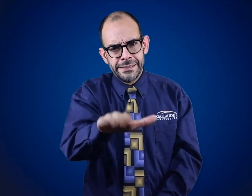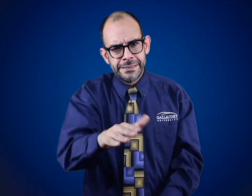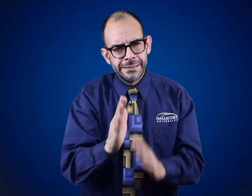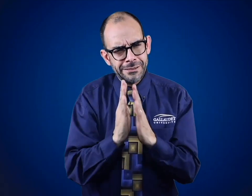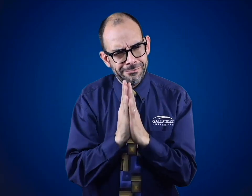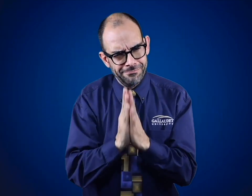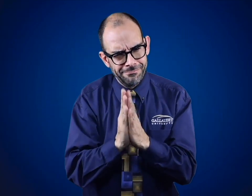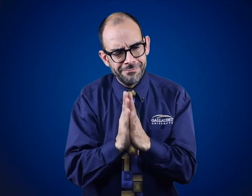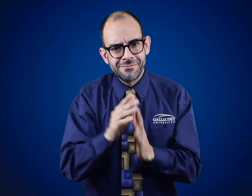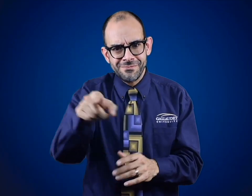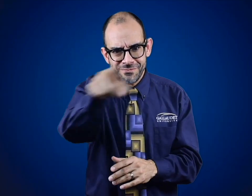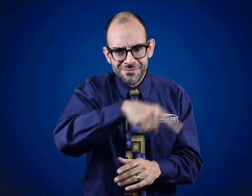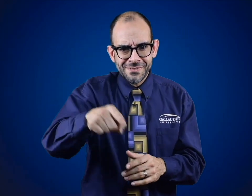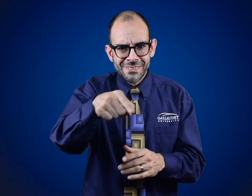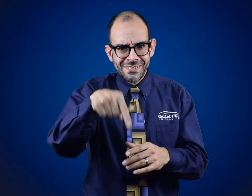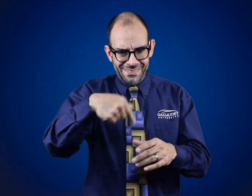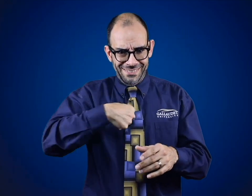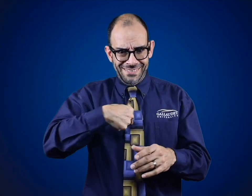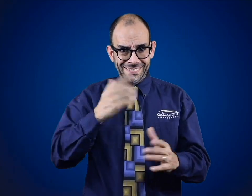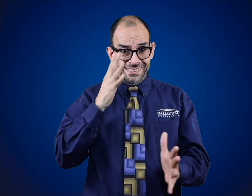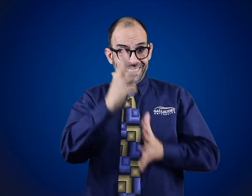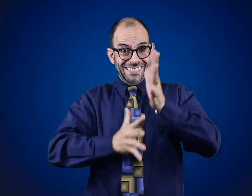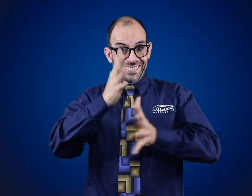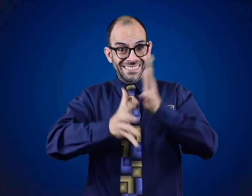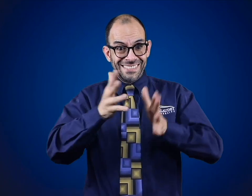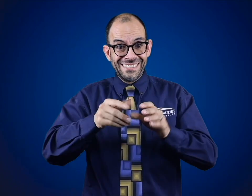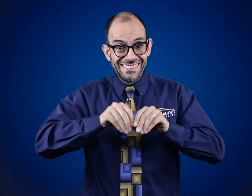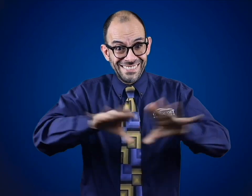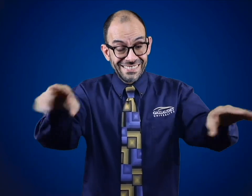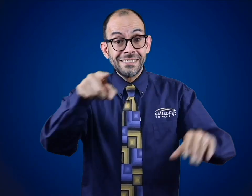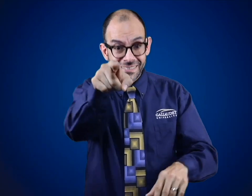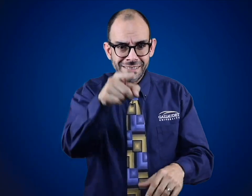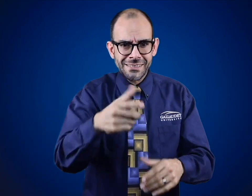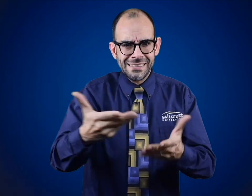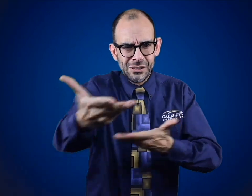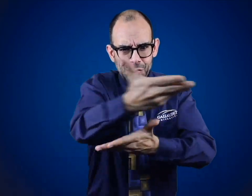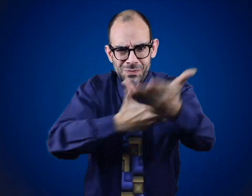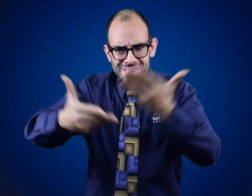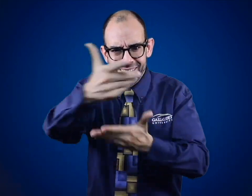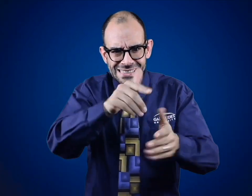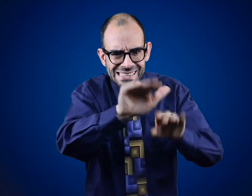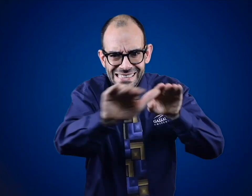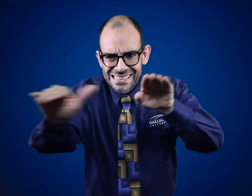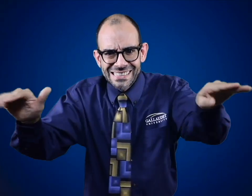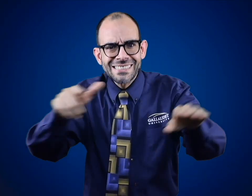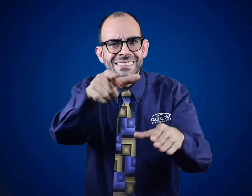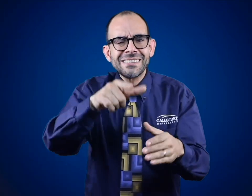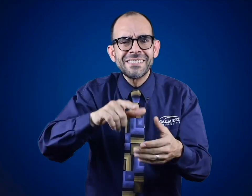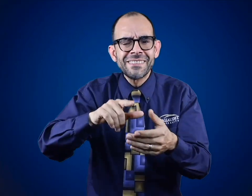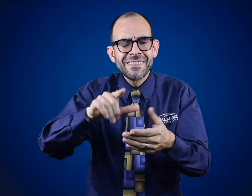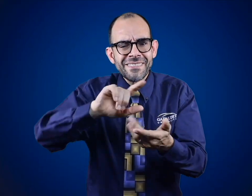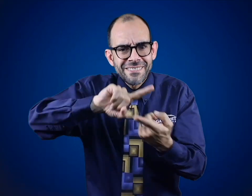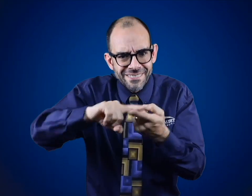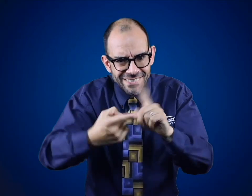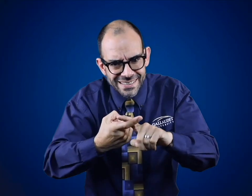I would like to ask you to please continue sharing this vlog about the current coronavirus outbreak